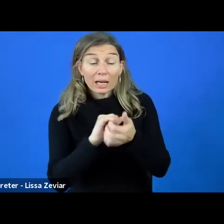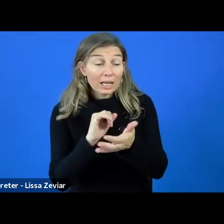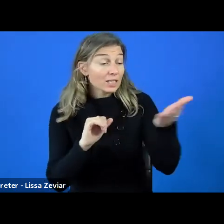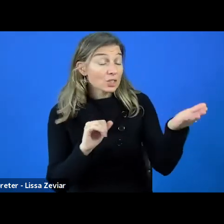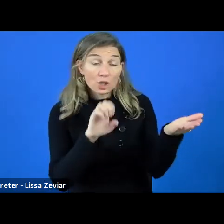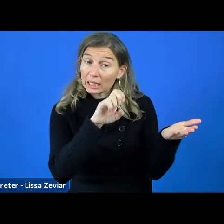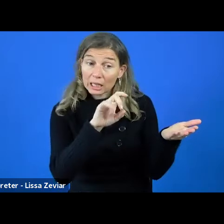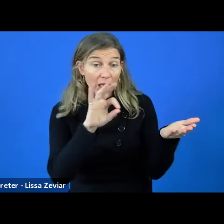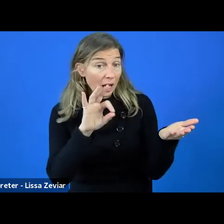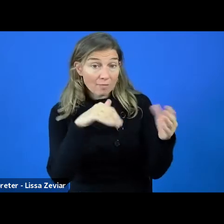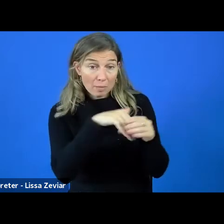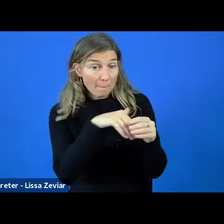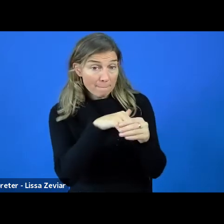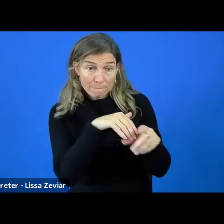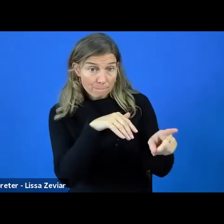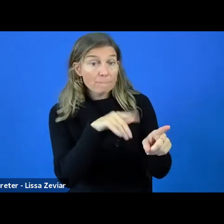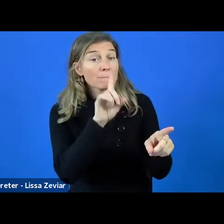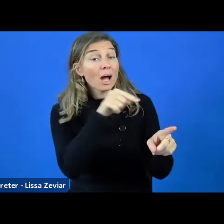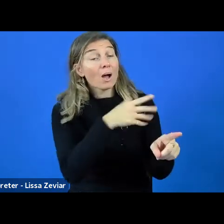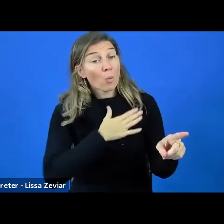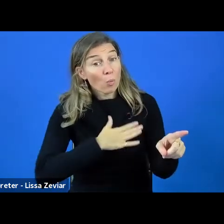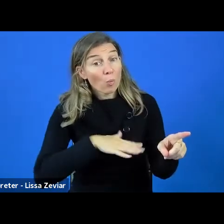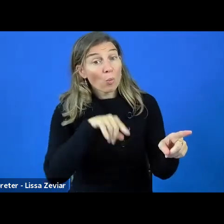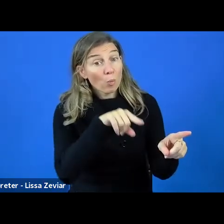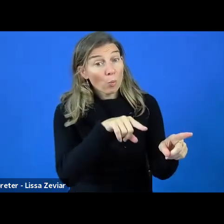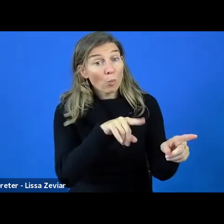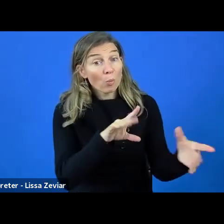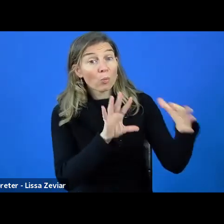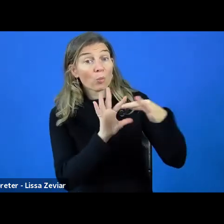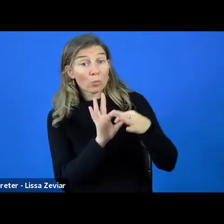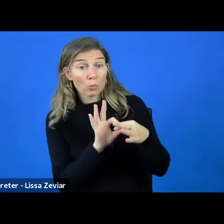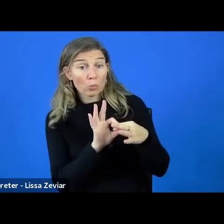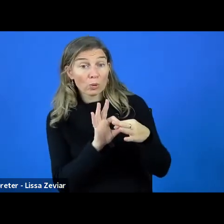contact me if you would like EDF to be in your consortium